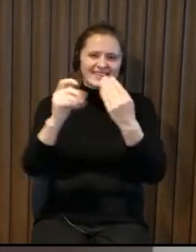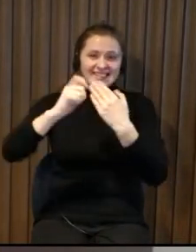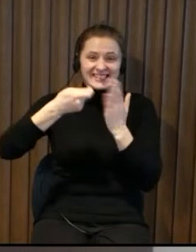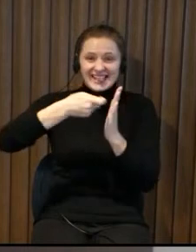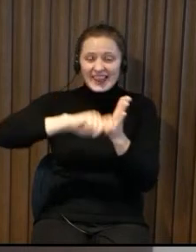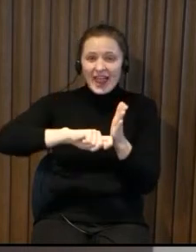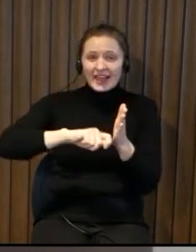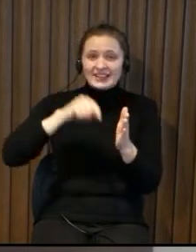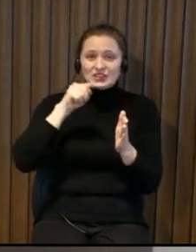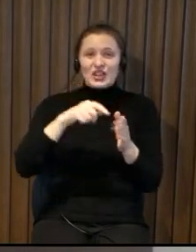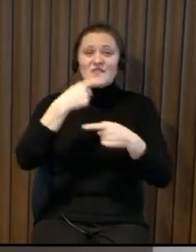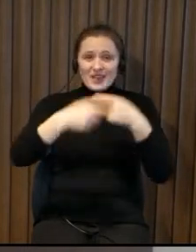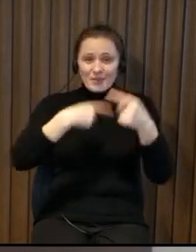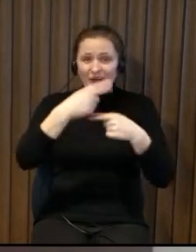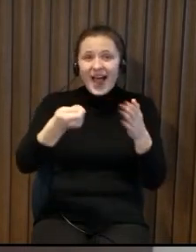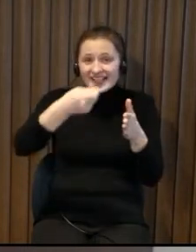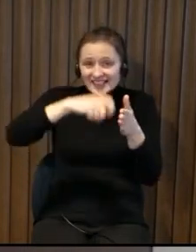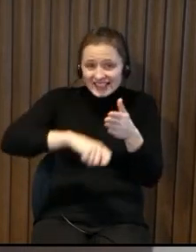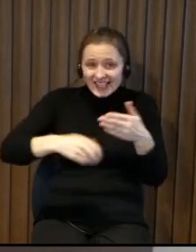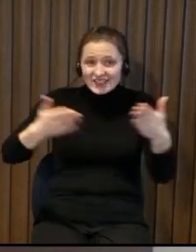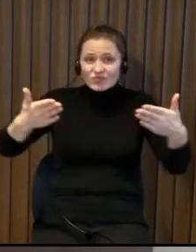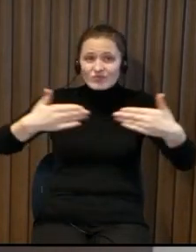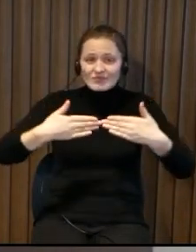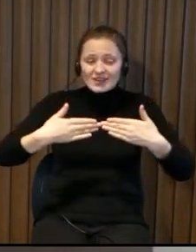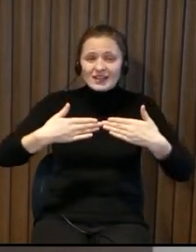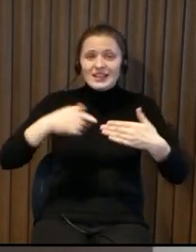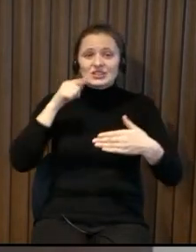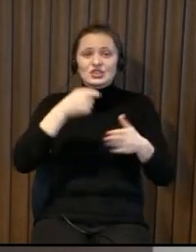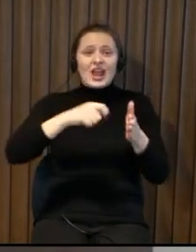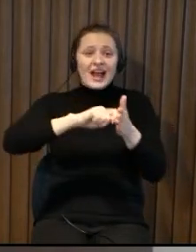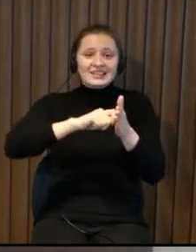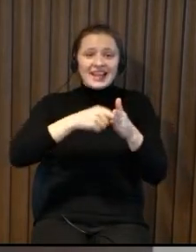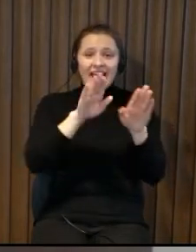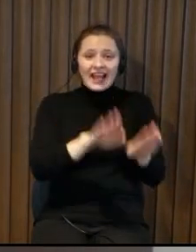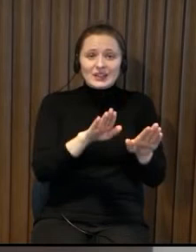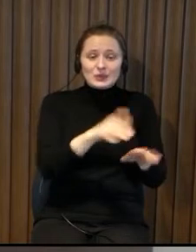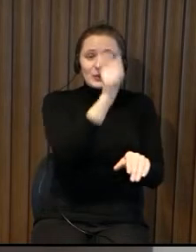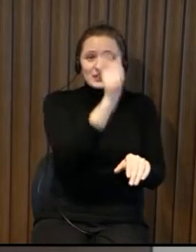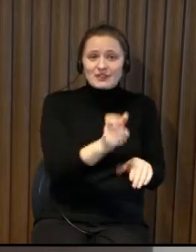ramps and so on and then we discover that for example there are gates and gates are